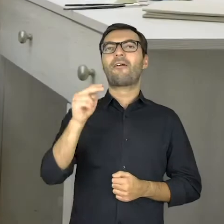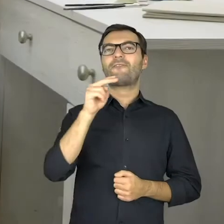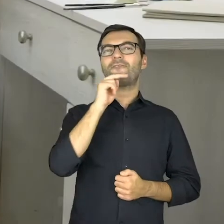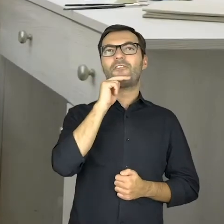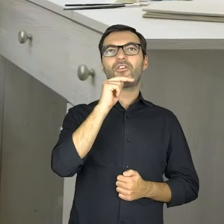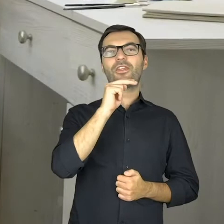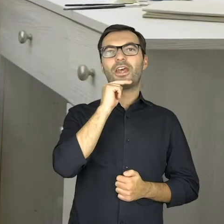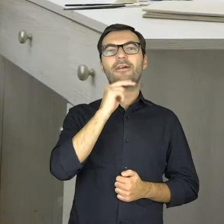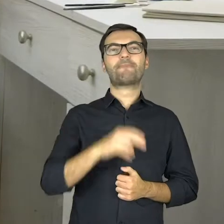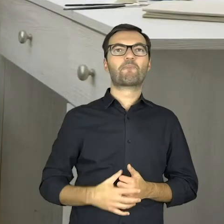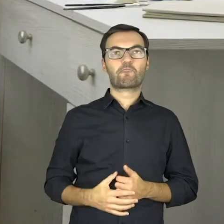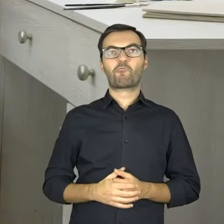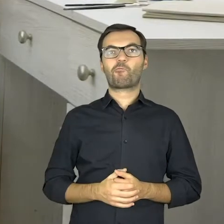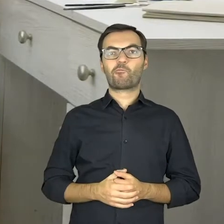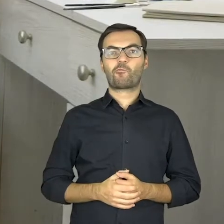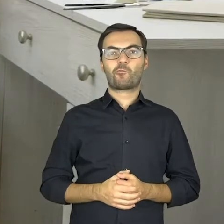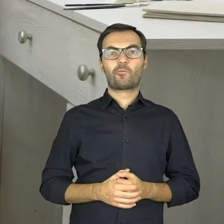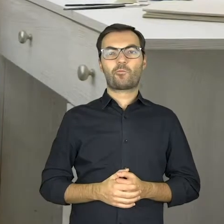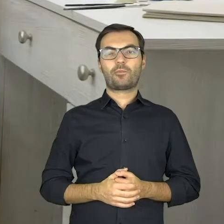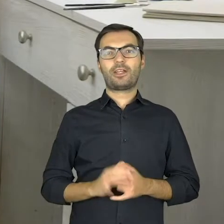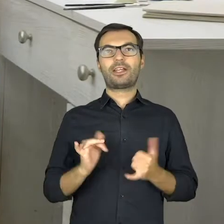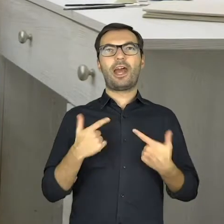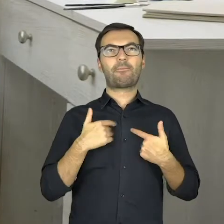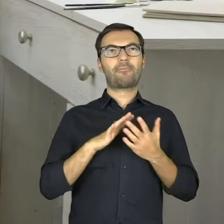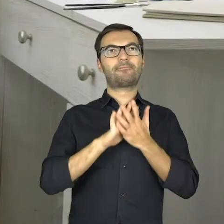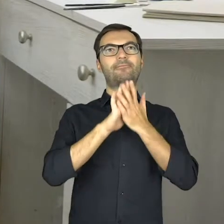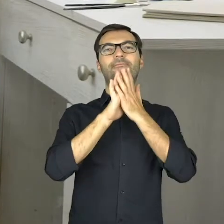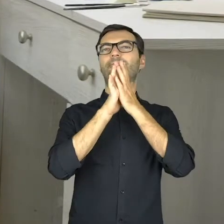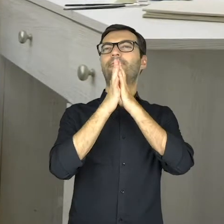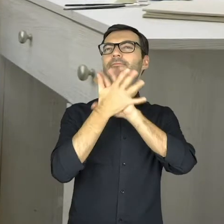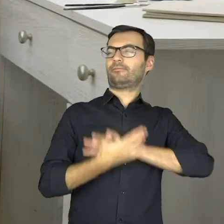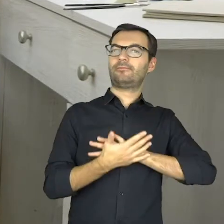Water… How to become water.